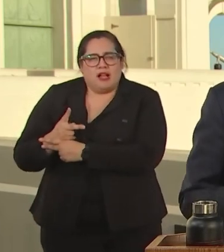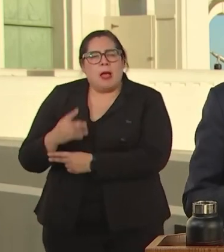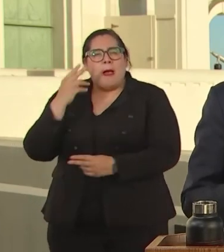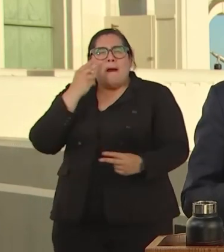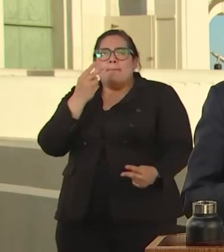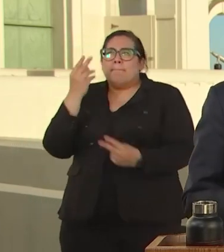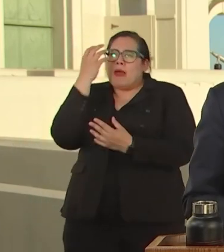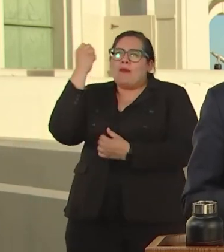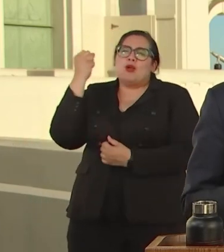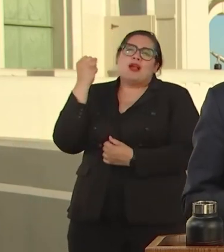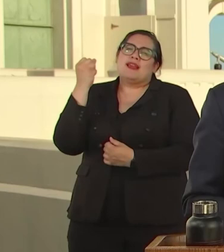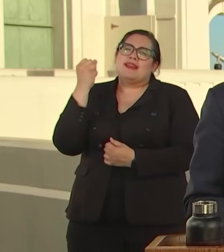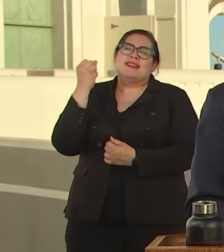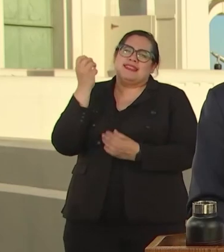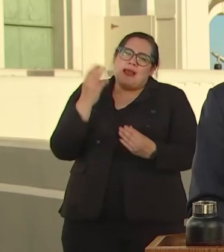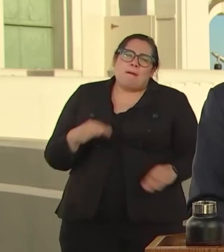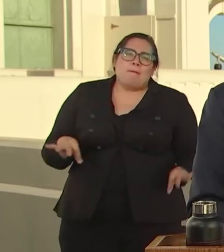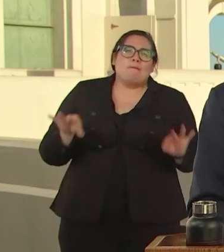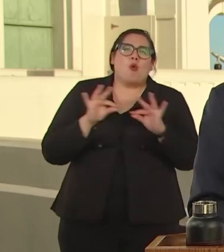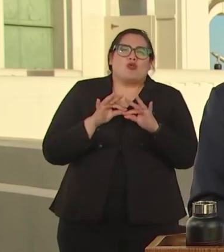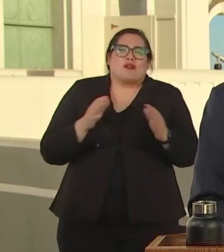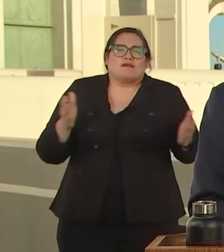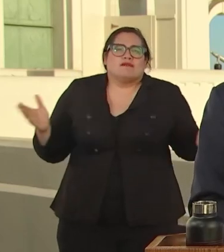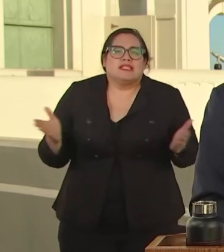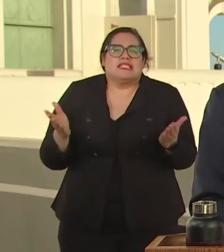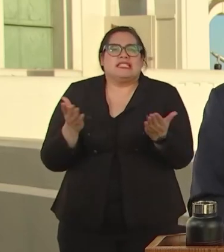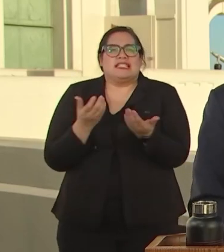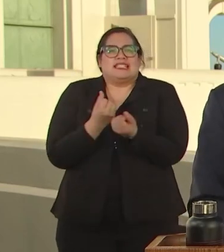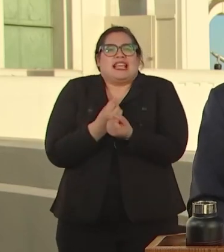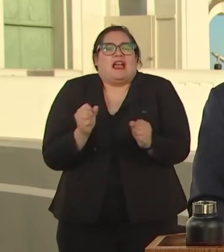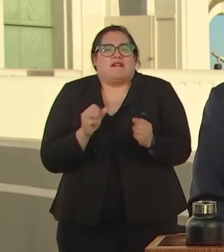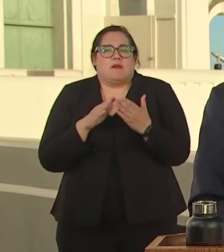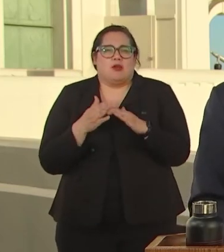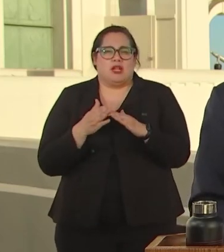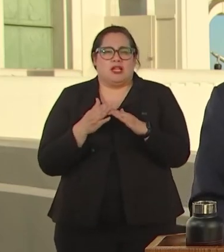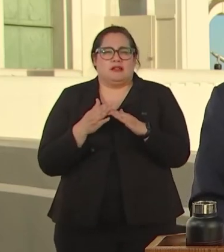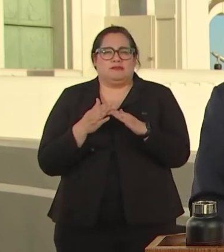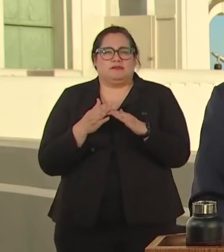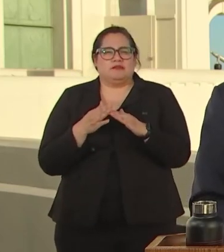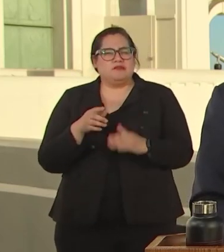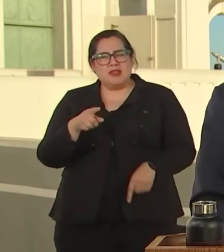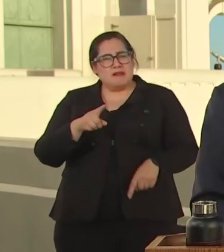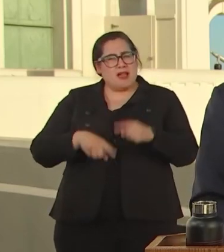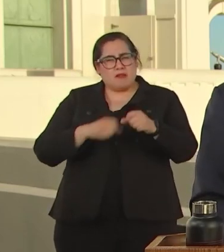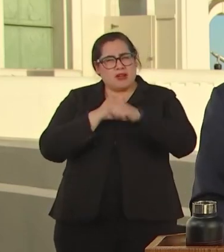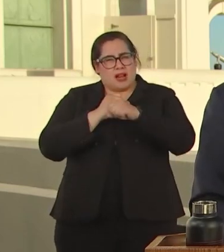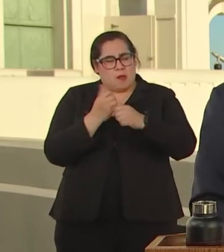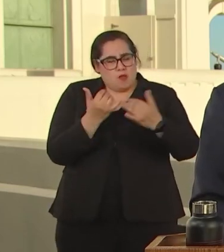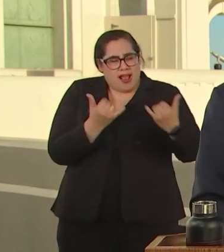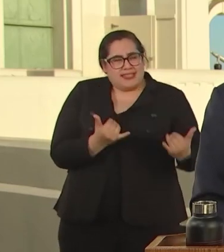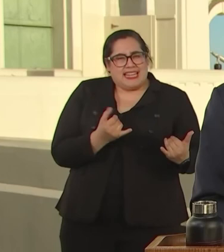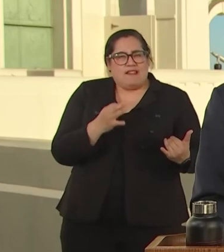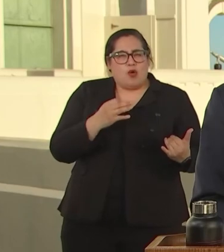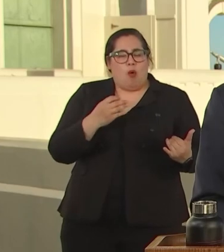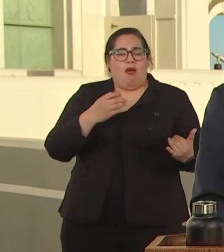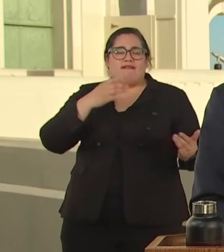ARE TEMPORARILY. YOU CANNOT PROTECT THE PRESENT